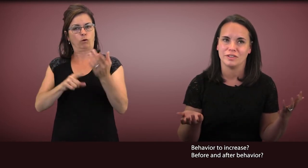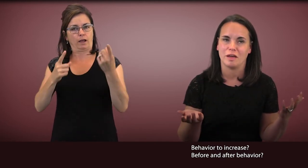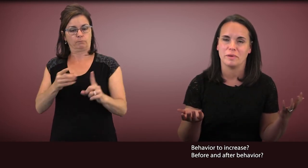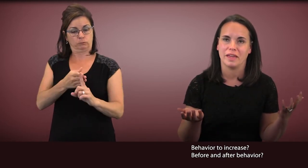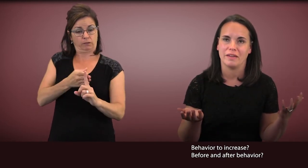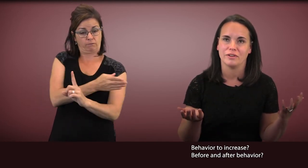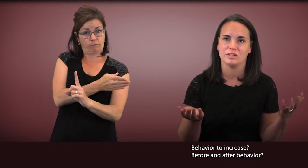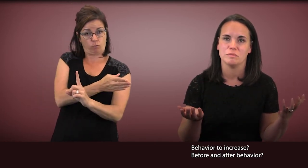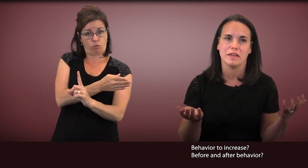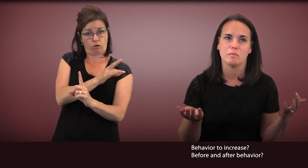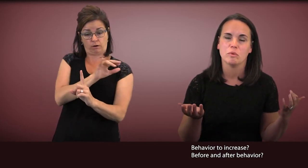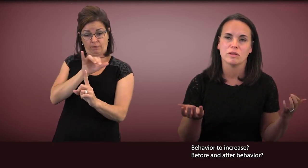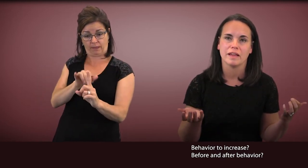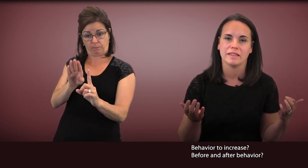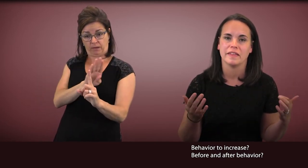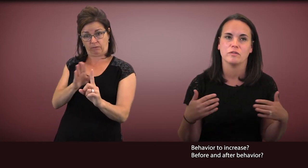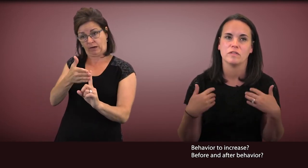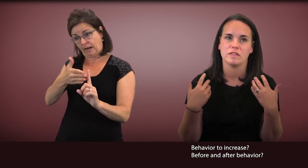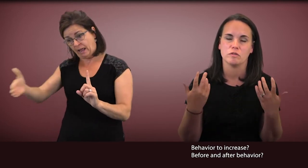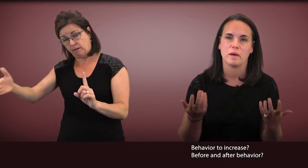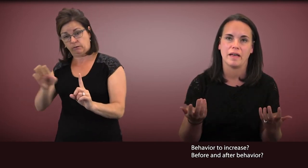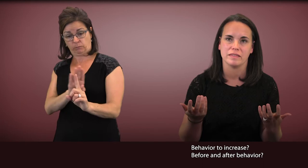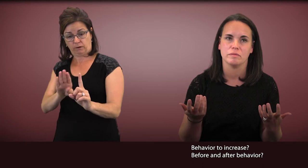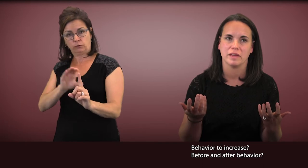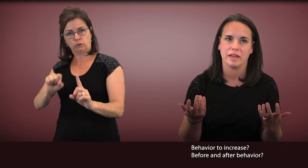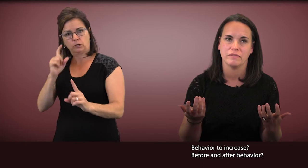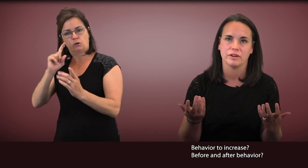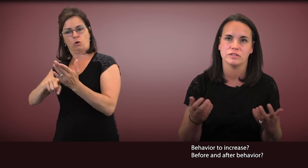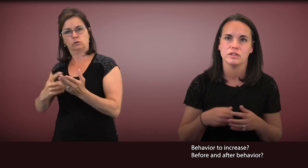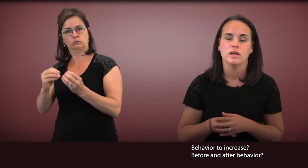that behavior to make it more likely that you'll see those positive behaviors.